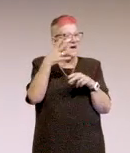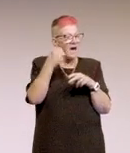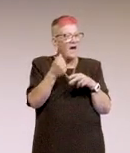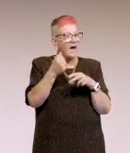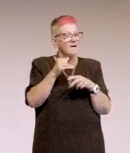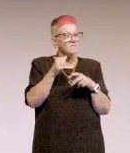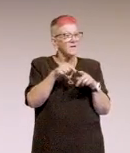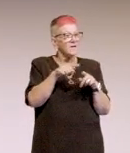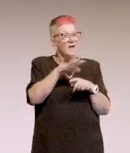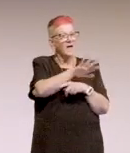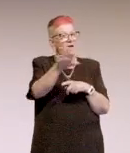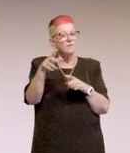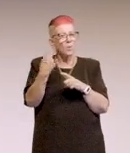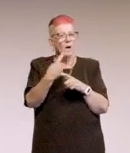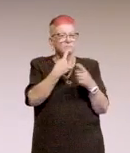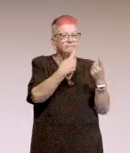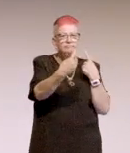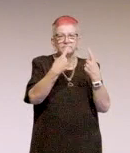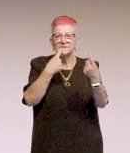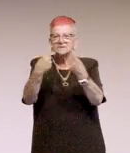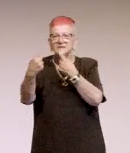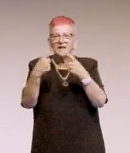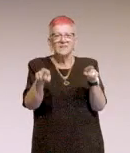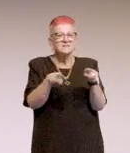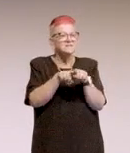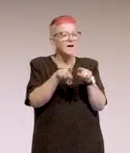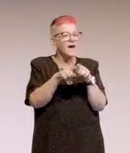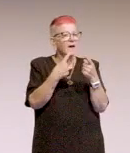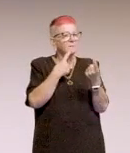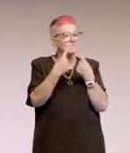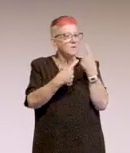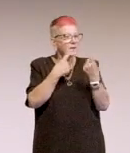throughout the process and looking for possible issues